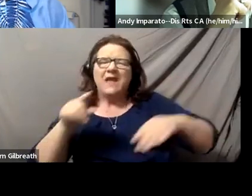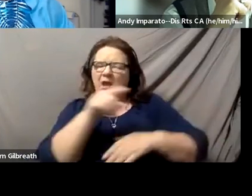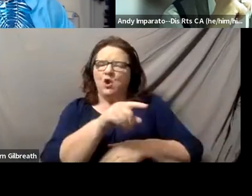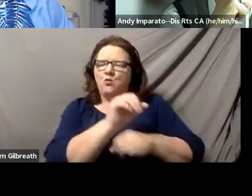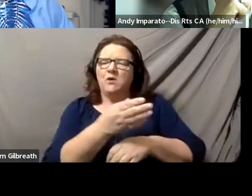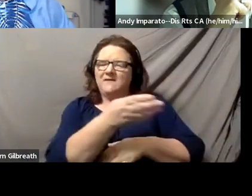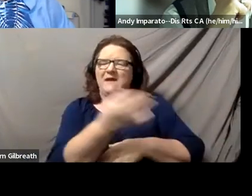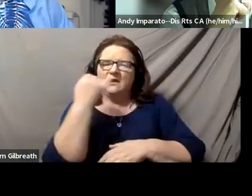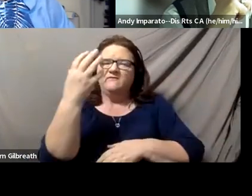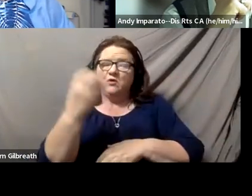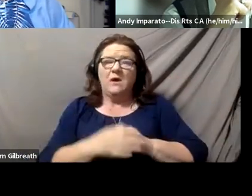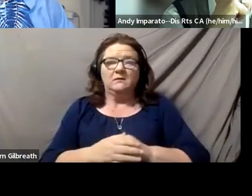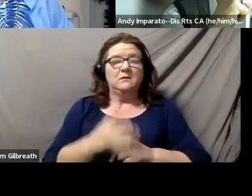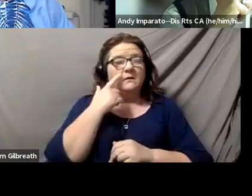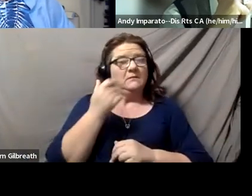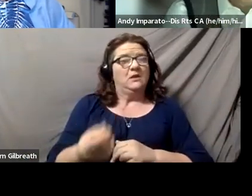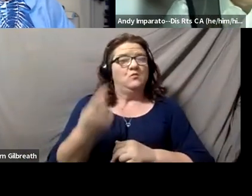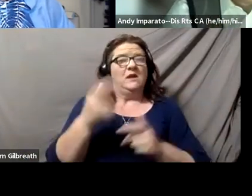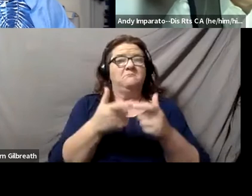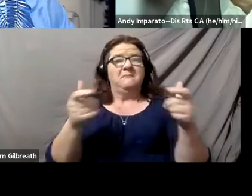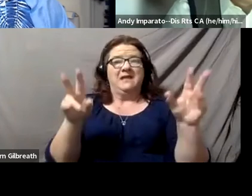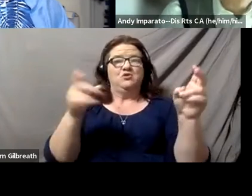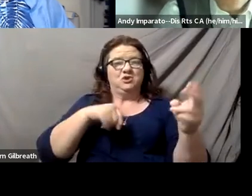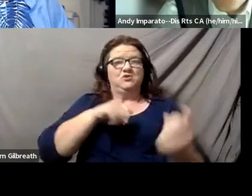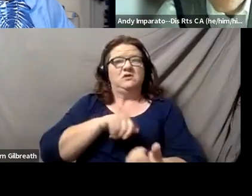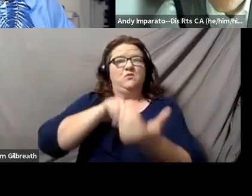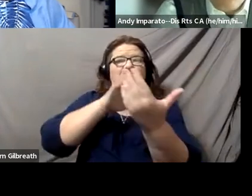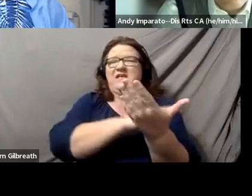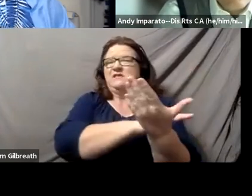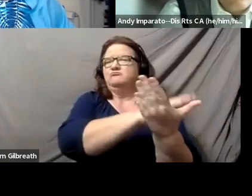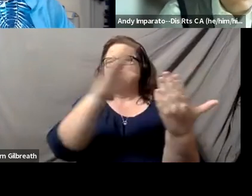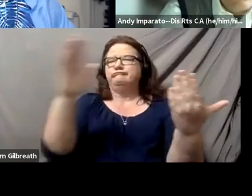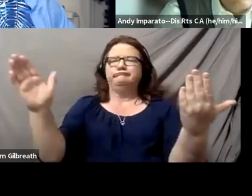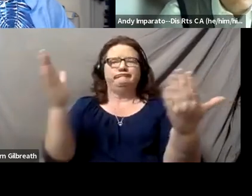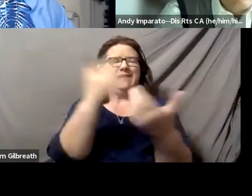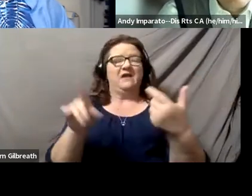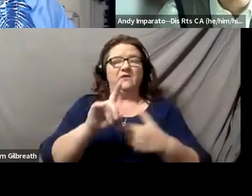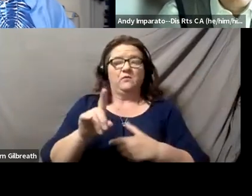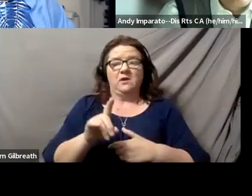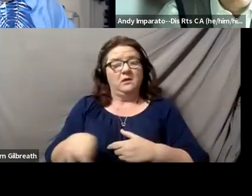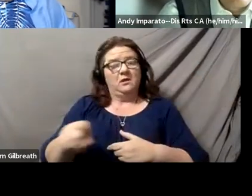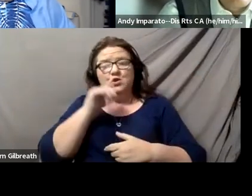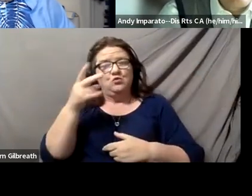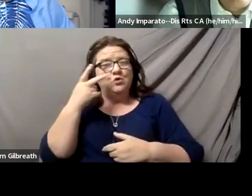because one of the major issues that we face across the board is when you don't see yourself,